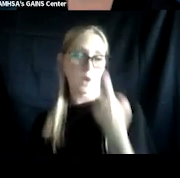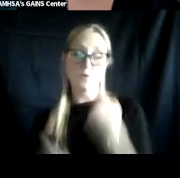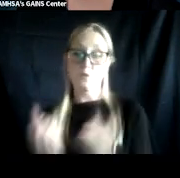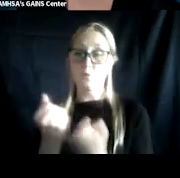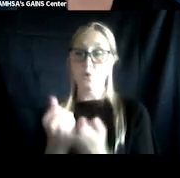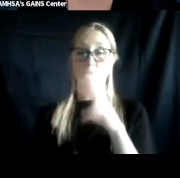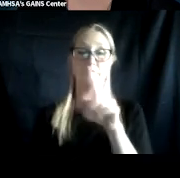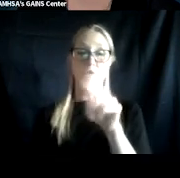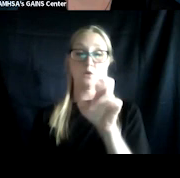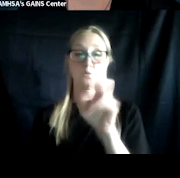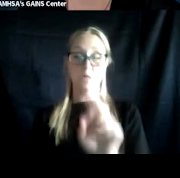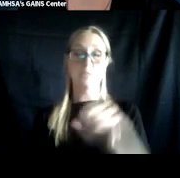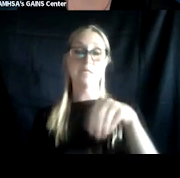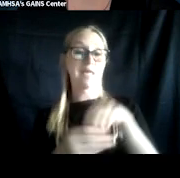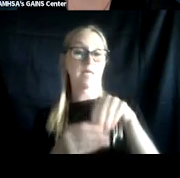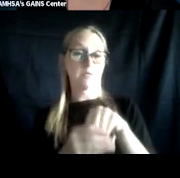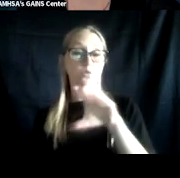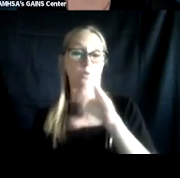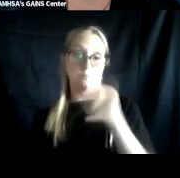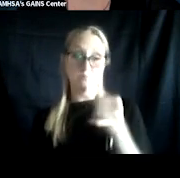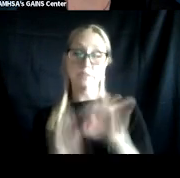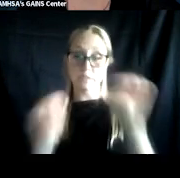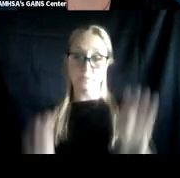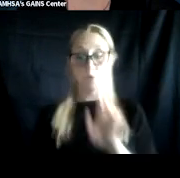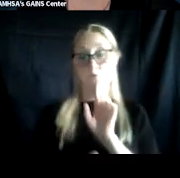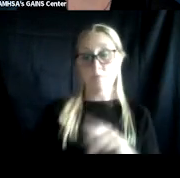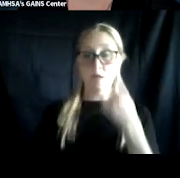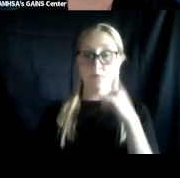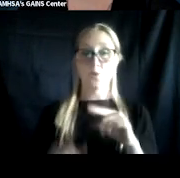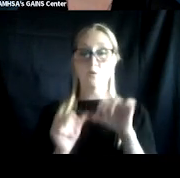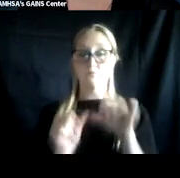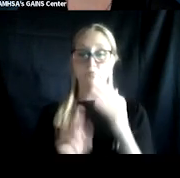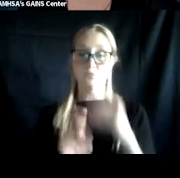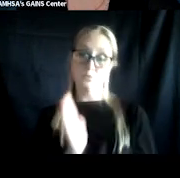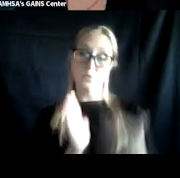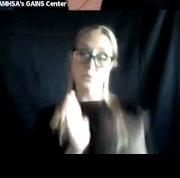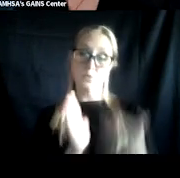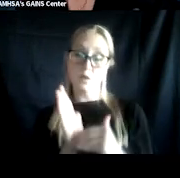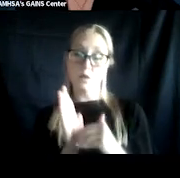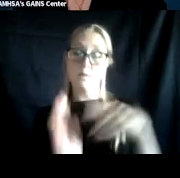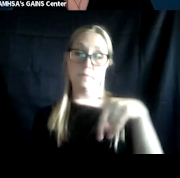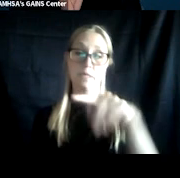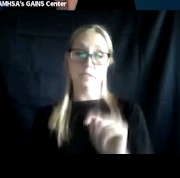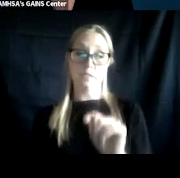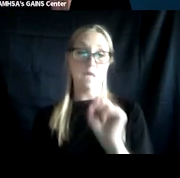in the Criminal Justice System, responding to co-occurring PTSD and SUD. Thank you for attending today,